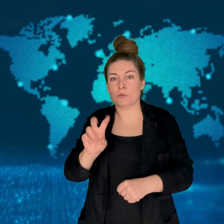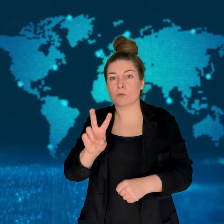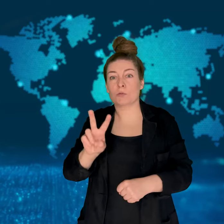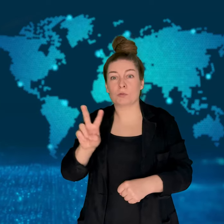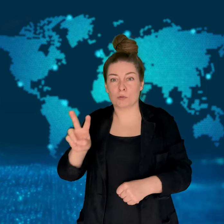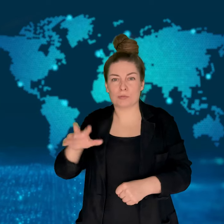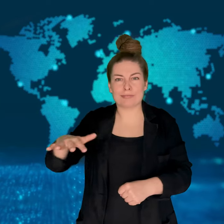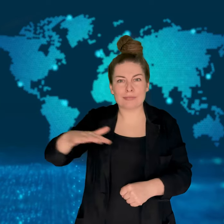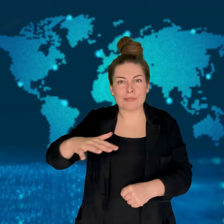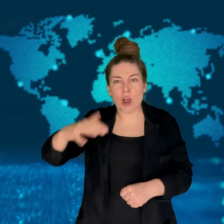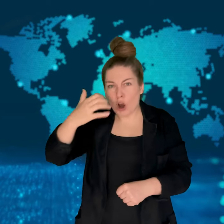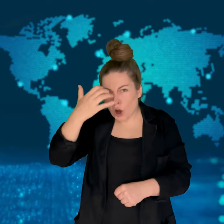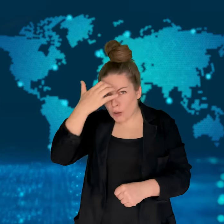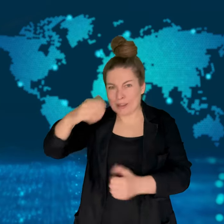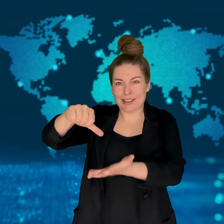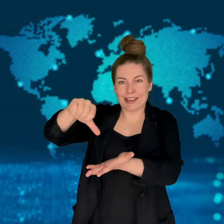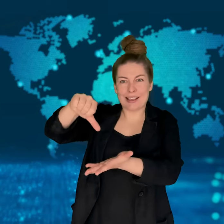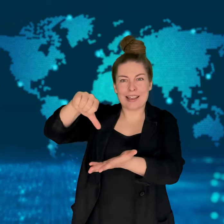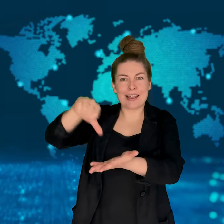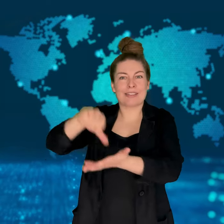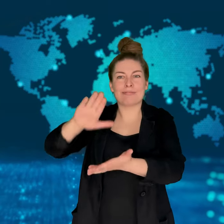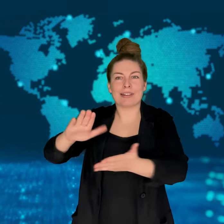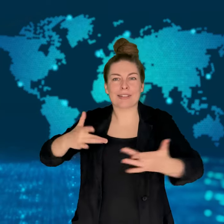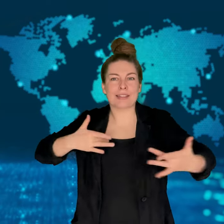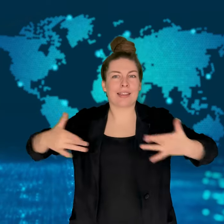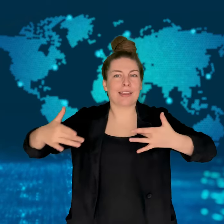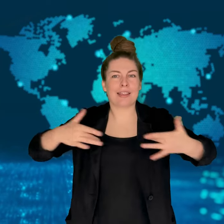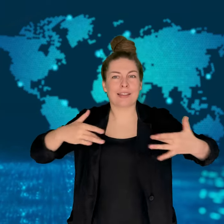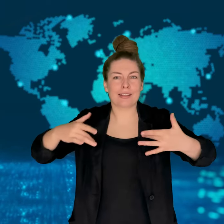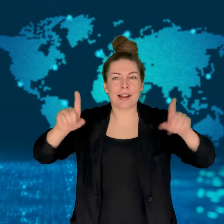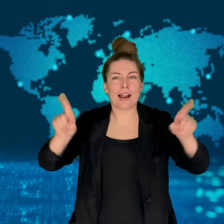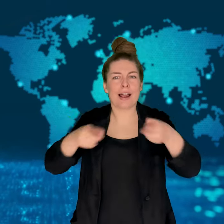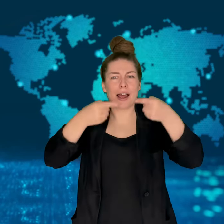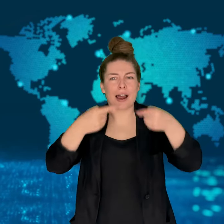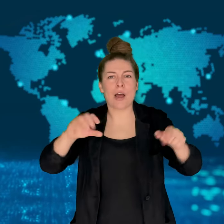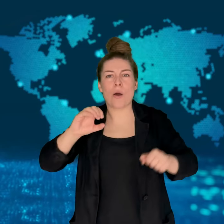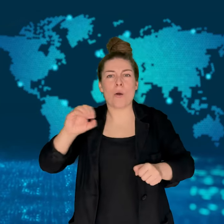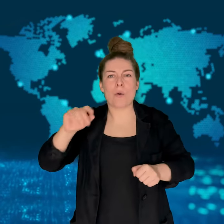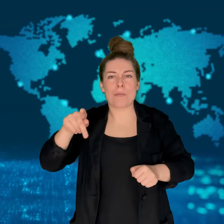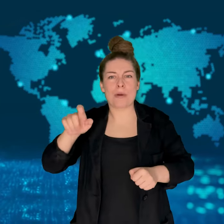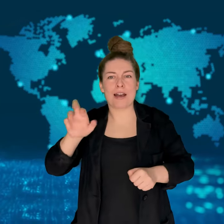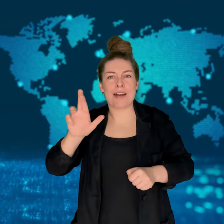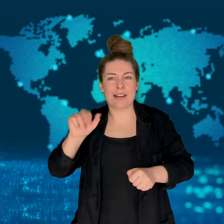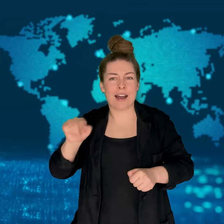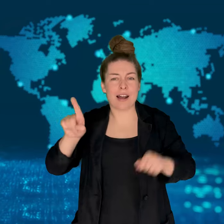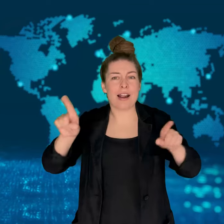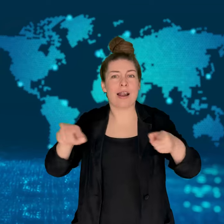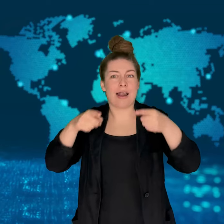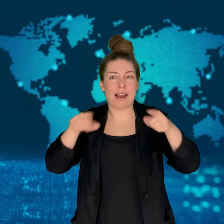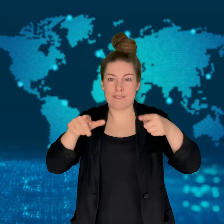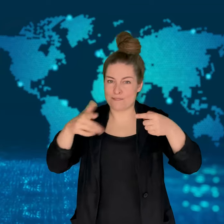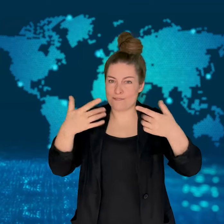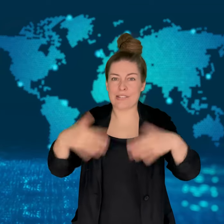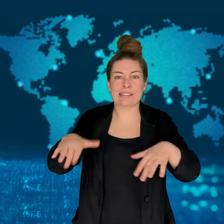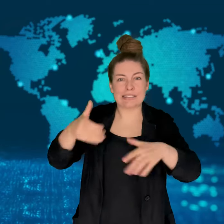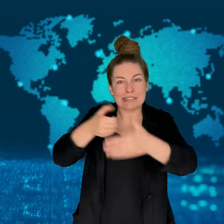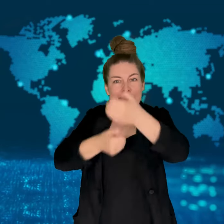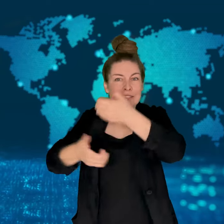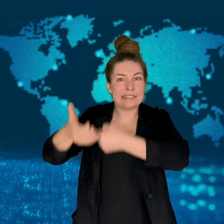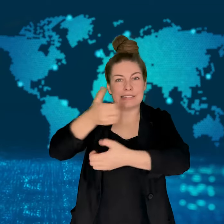In 2022, she climbed 26 meters at the Copenhagen Opera House.